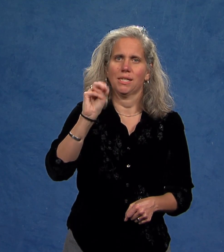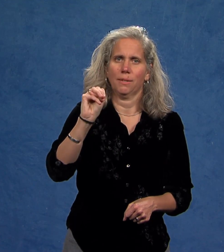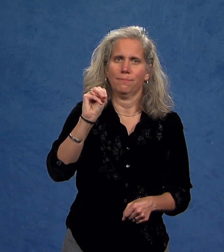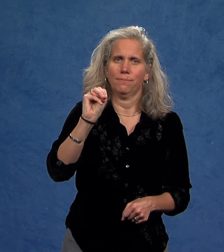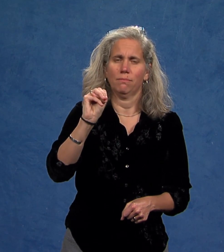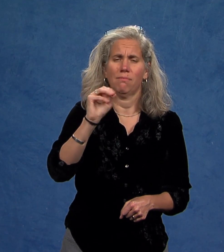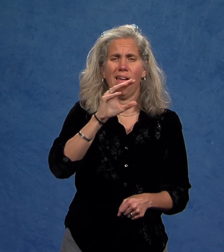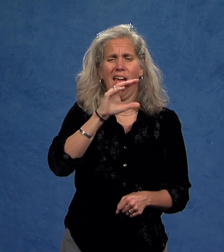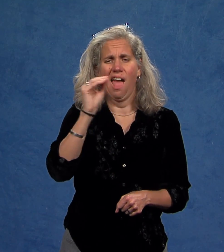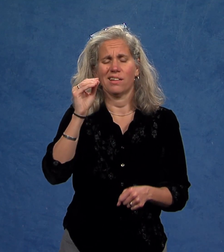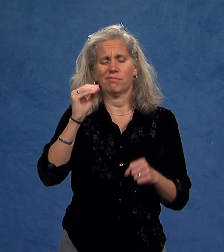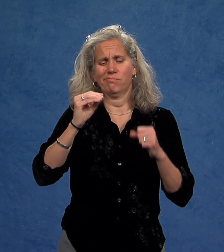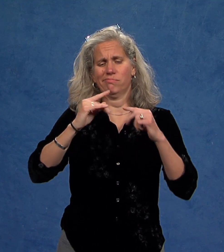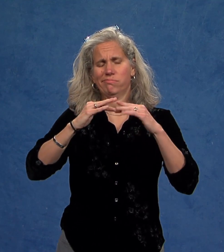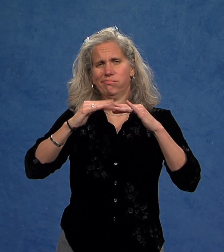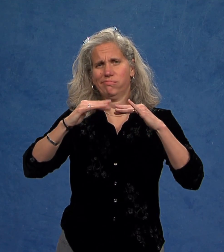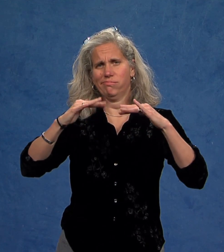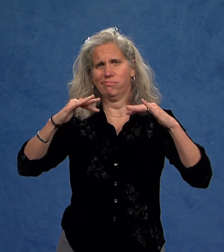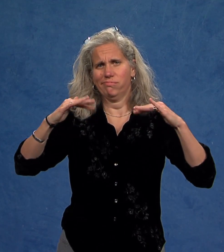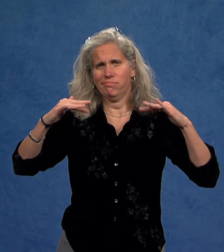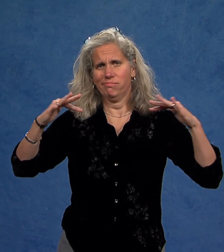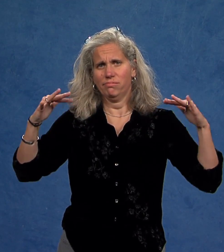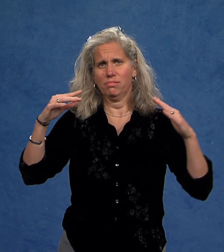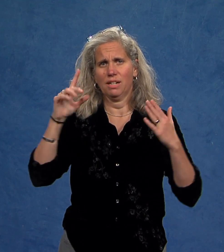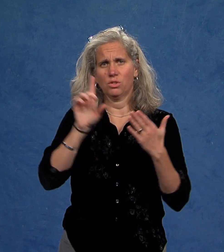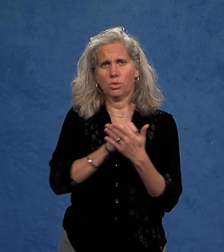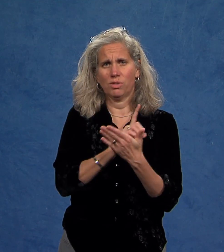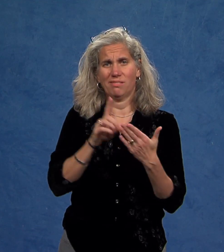related dimensions of systemic discrimination,